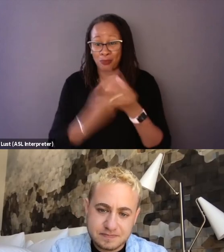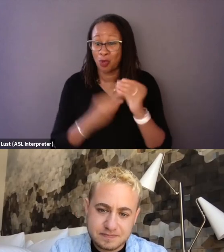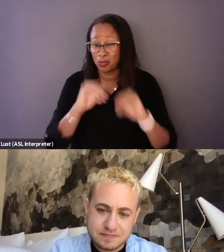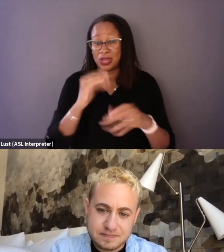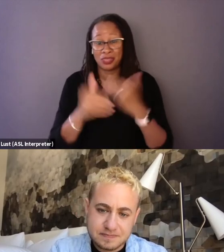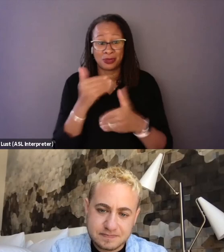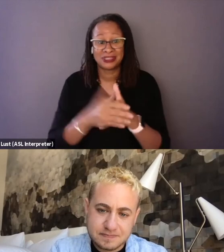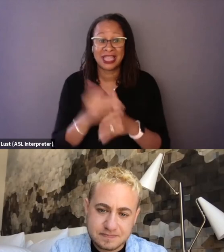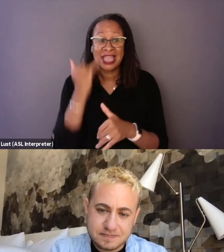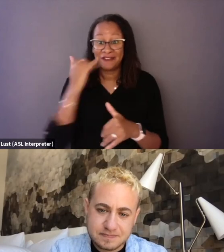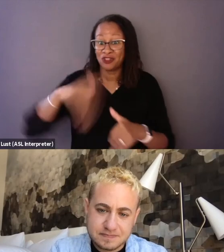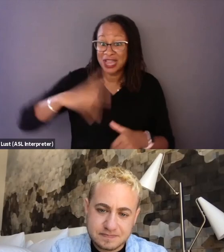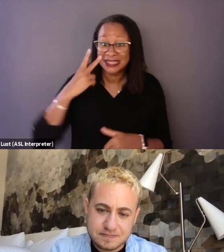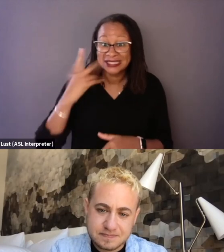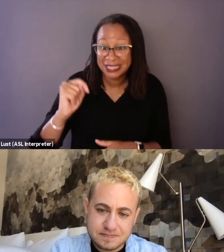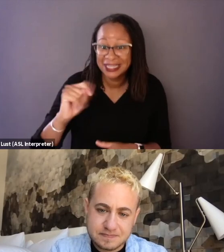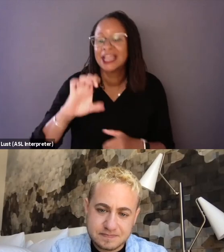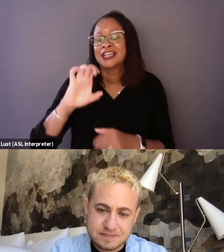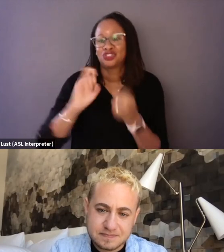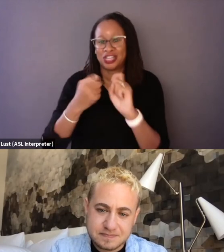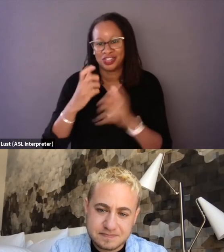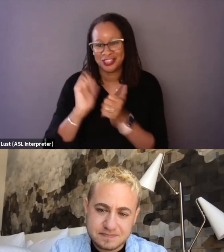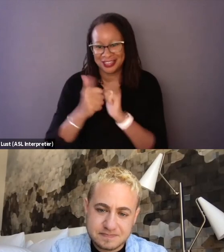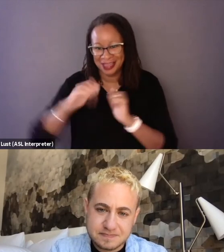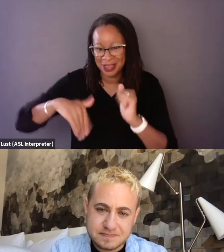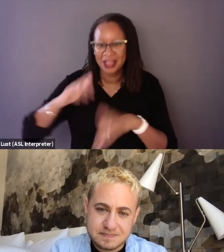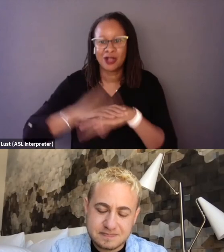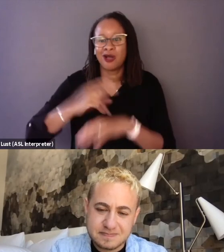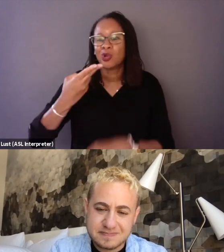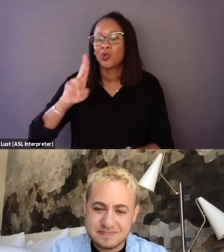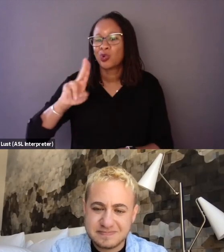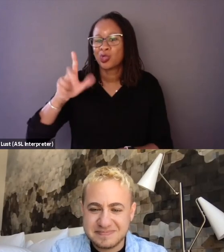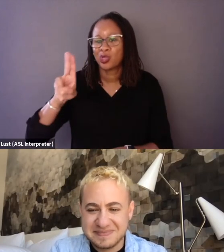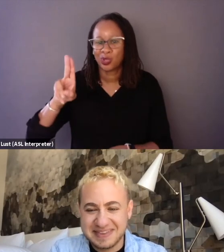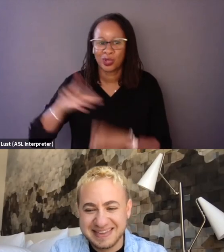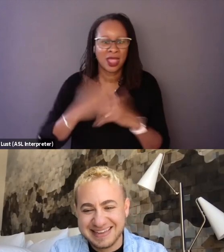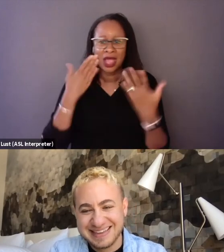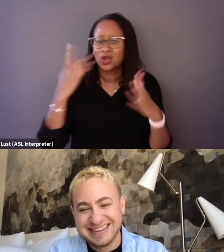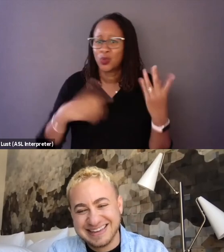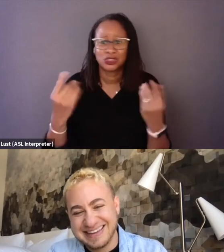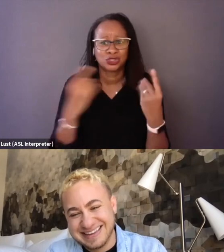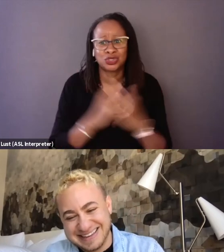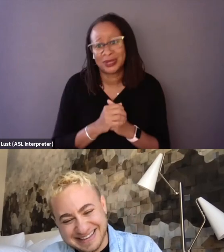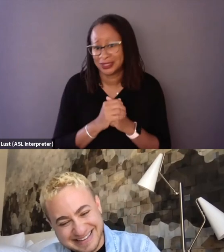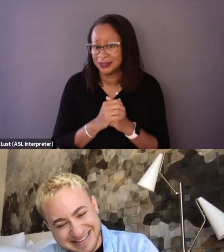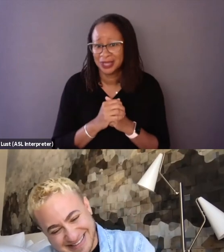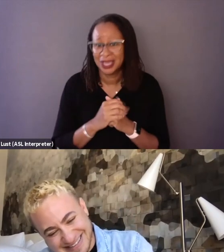If you haven't seen "Changing the Game" yet, it's on Hulu. I don't know what you're doing, all right, but thank you both again.